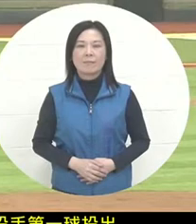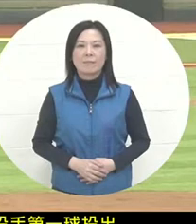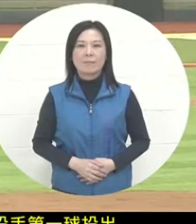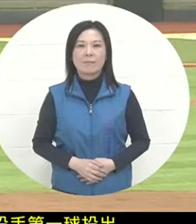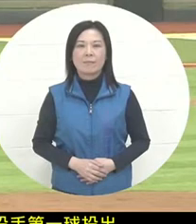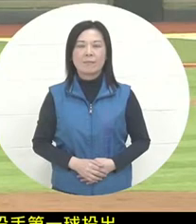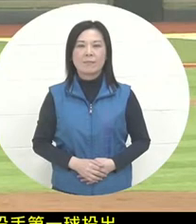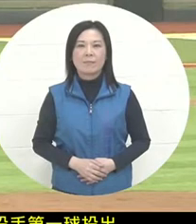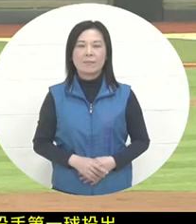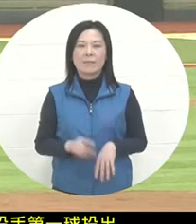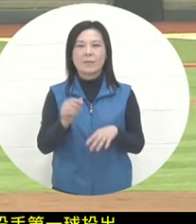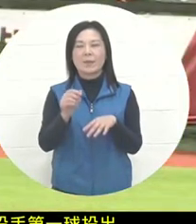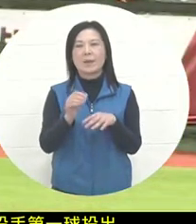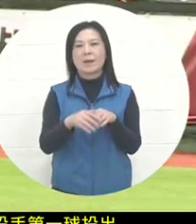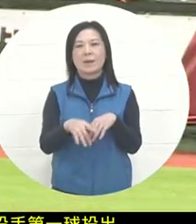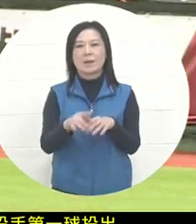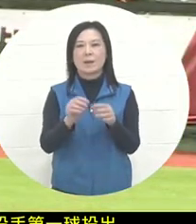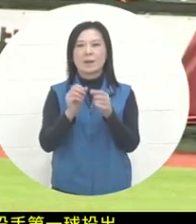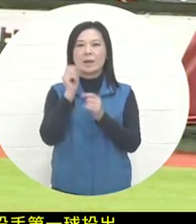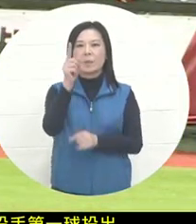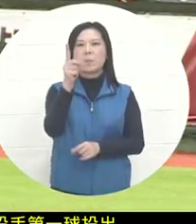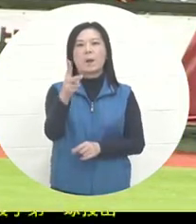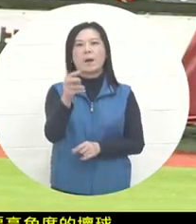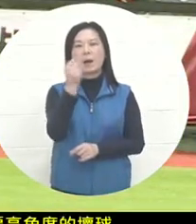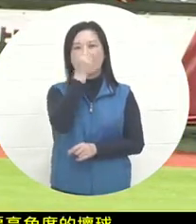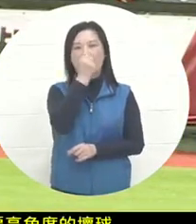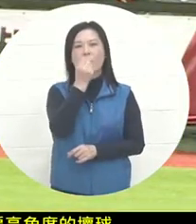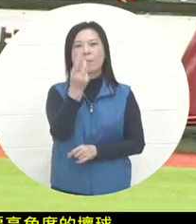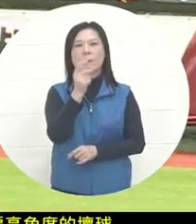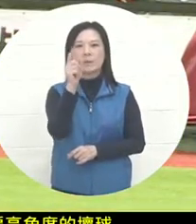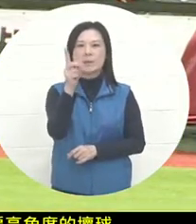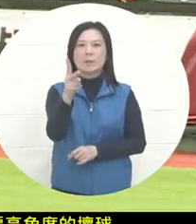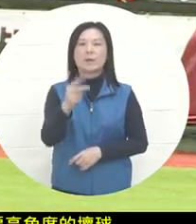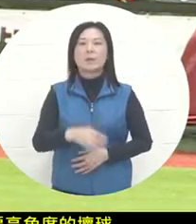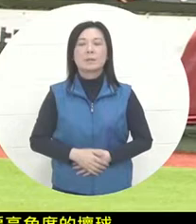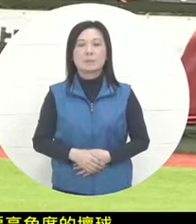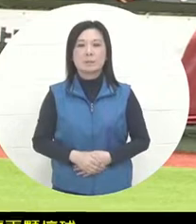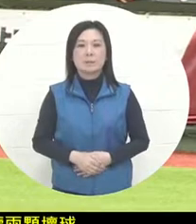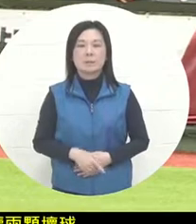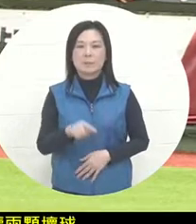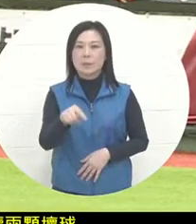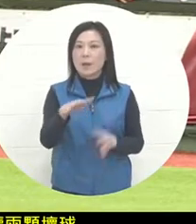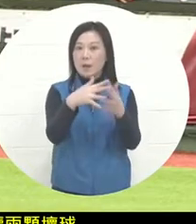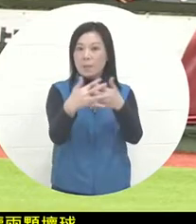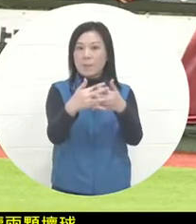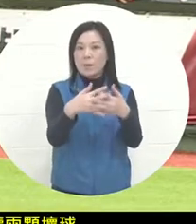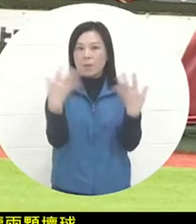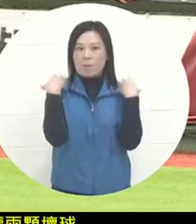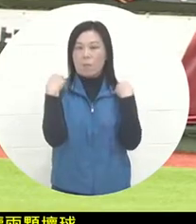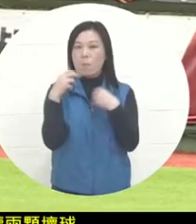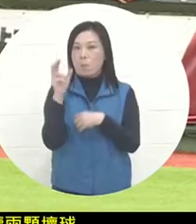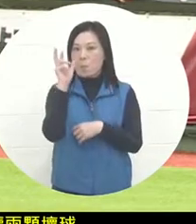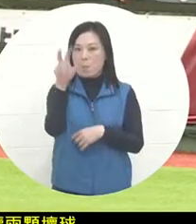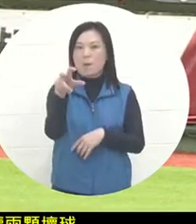After two consecutive bad balls I saw players like the American team pitching on the field.